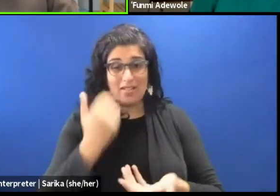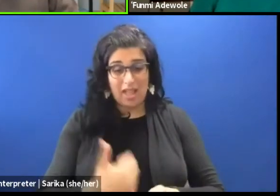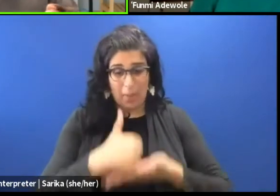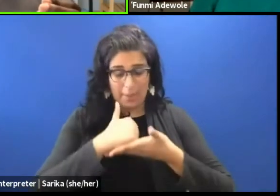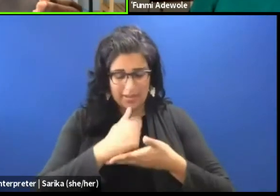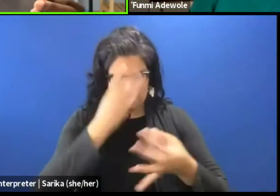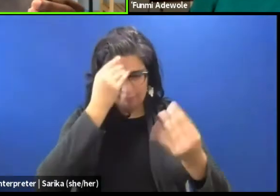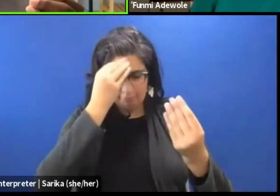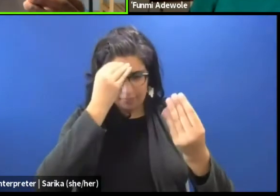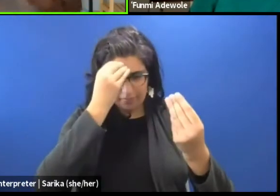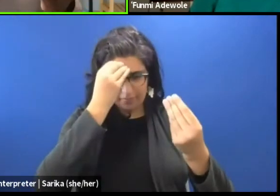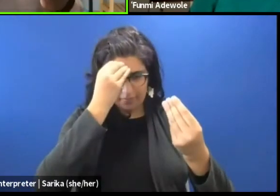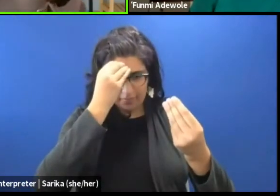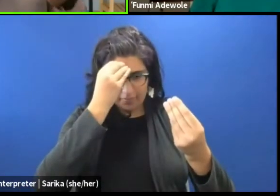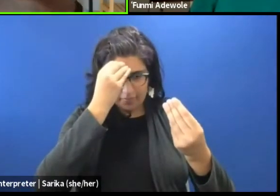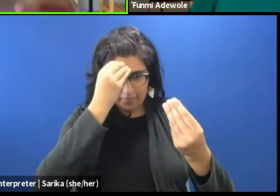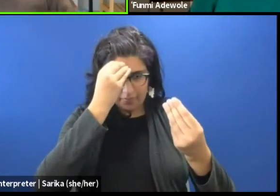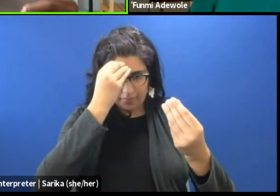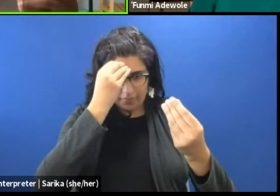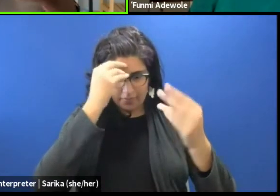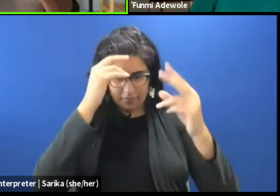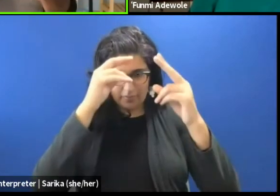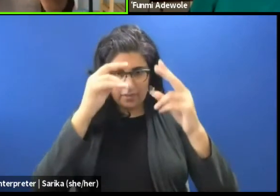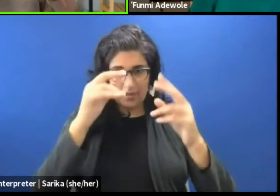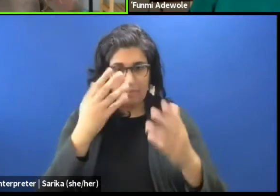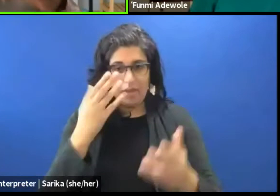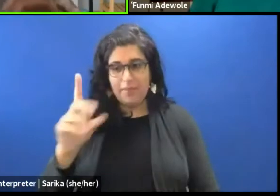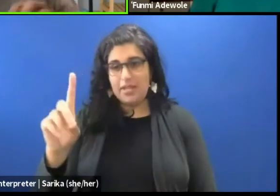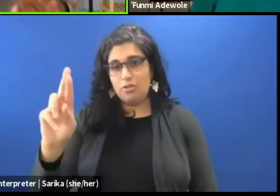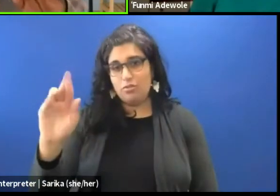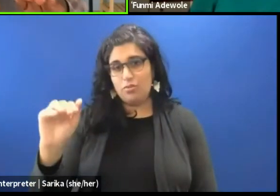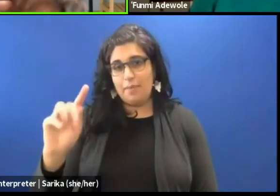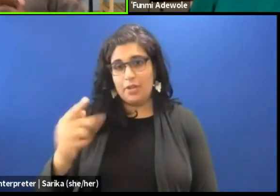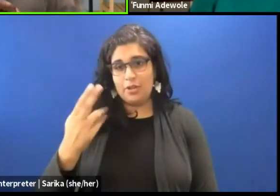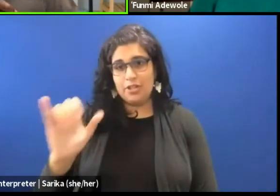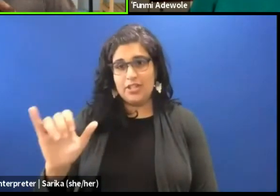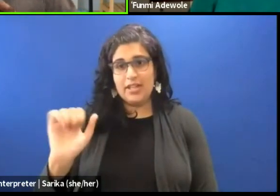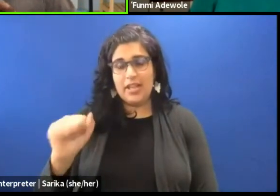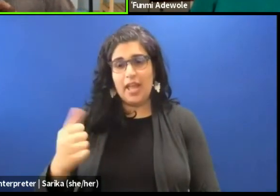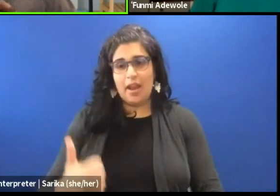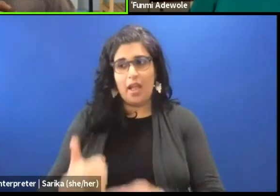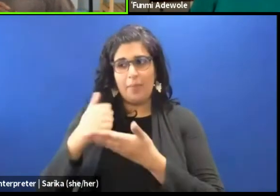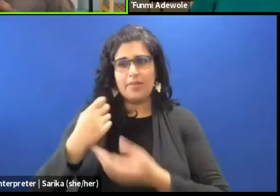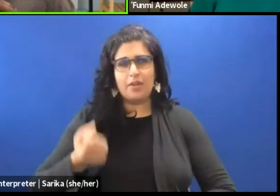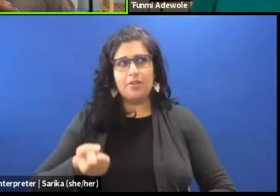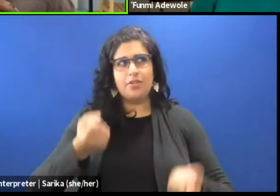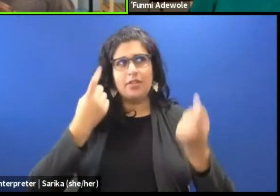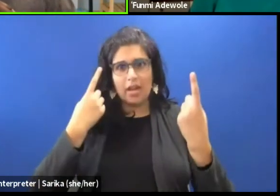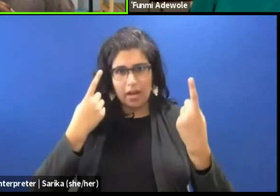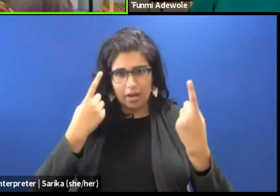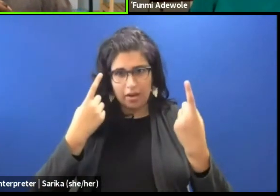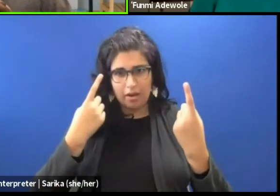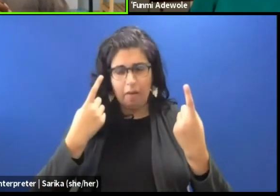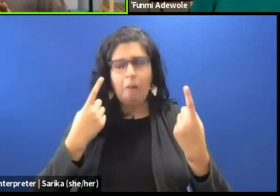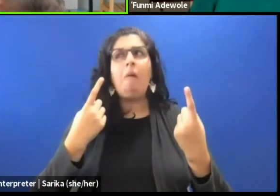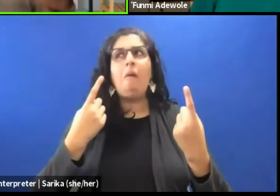about those things that perhaps dramaturgy can give us a way in to all of these conversations.